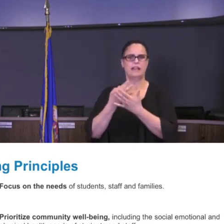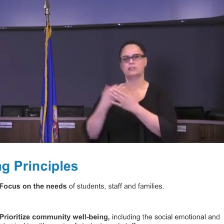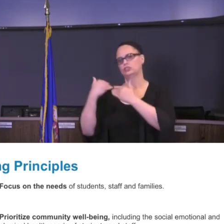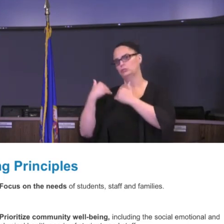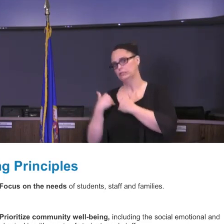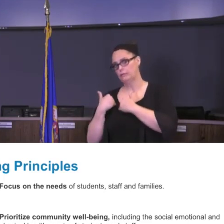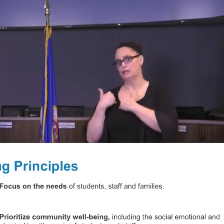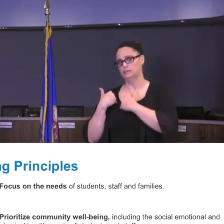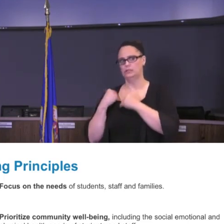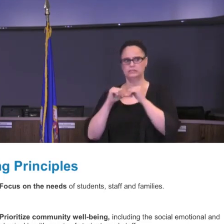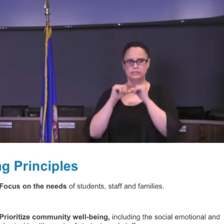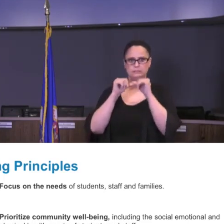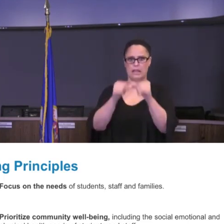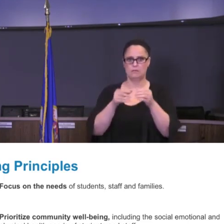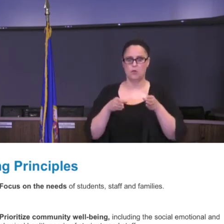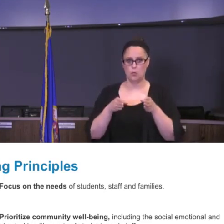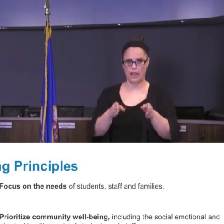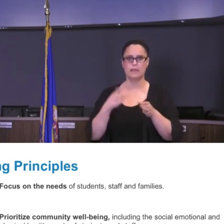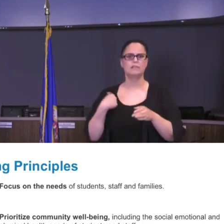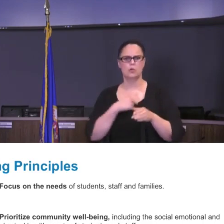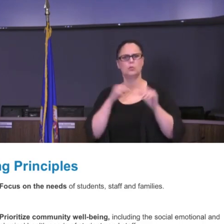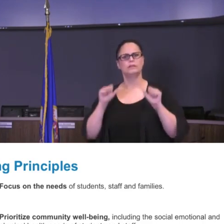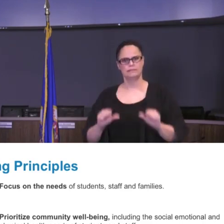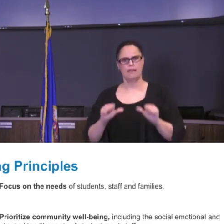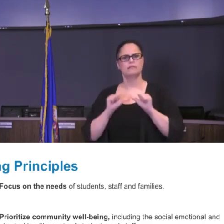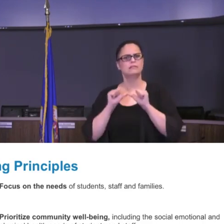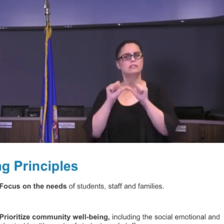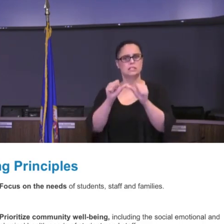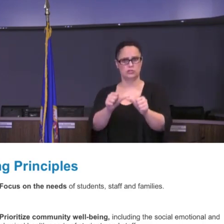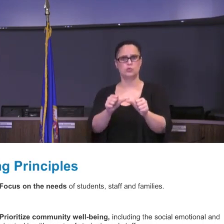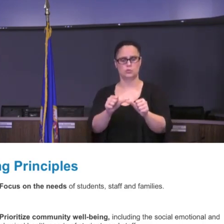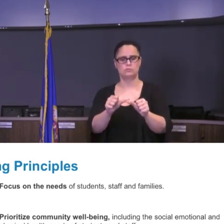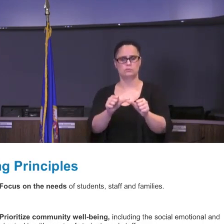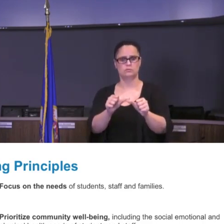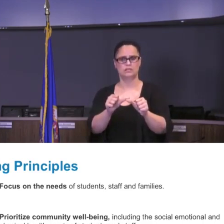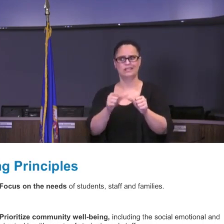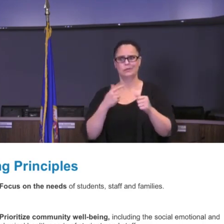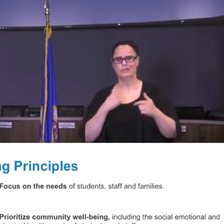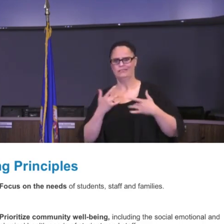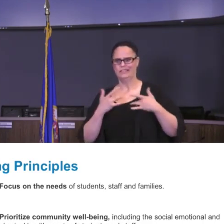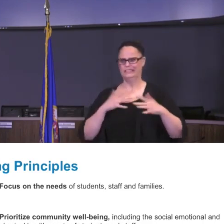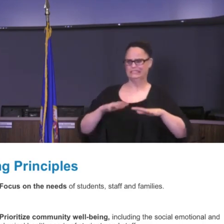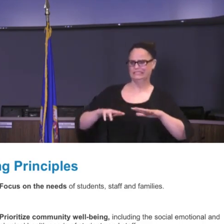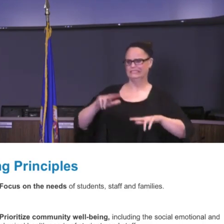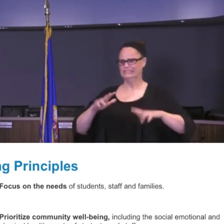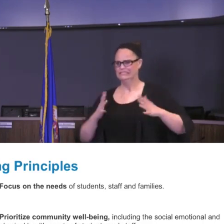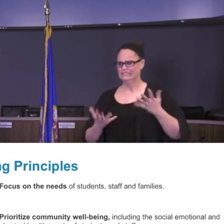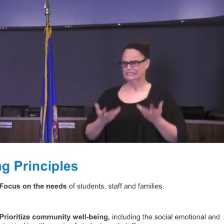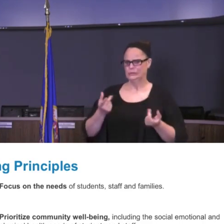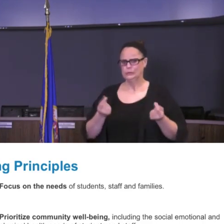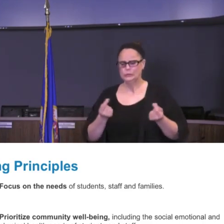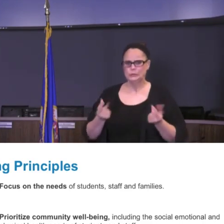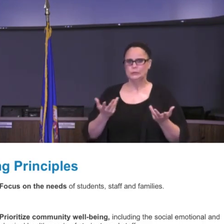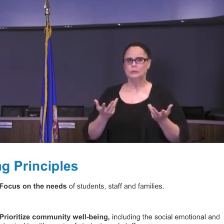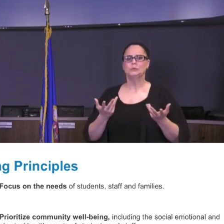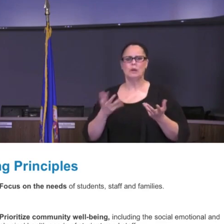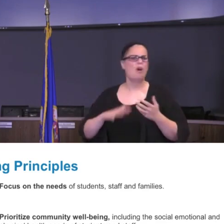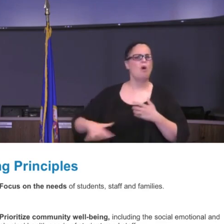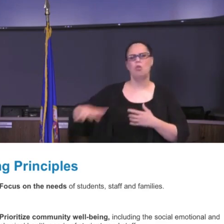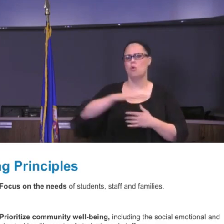sustainable way that we can move forward and there's a lot of uncertainty in our community, around our state, around the country, for that matter, but we want to do in in the best way